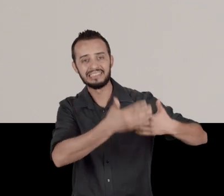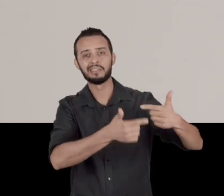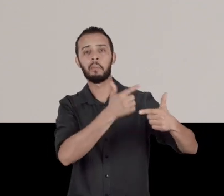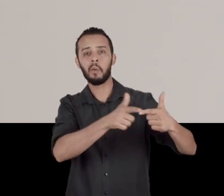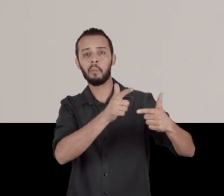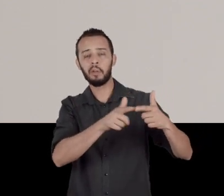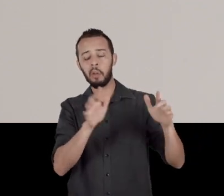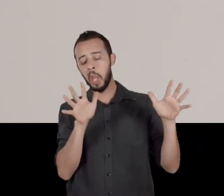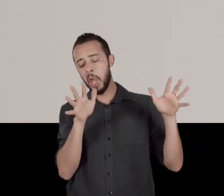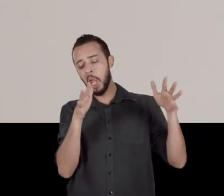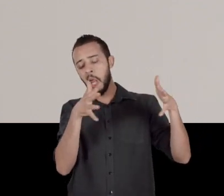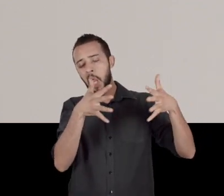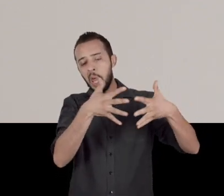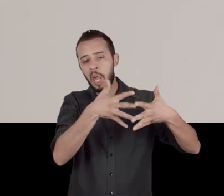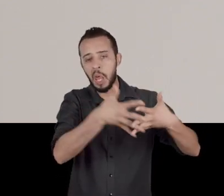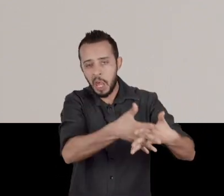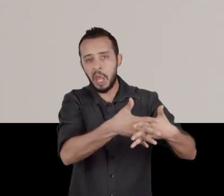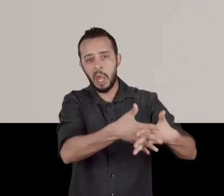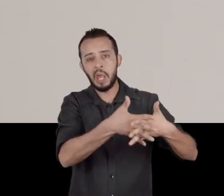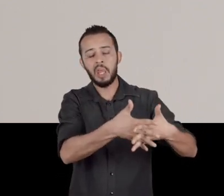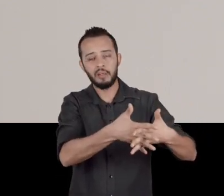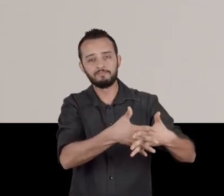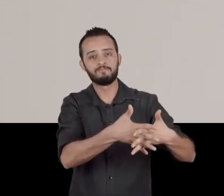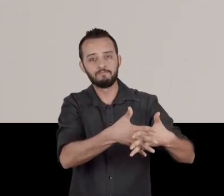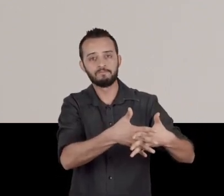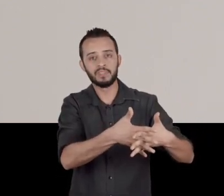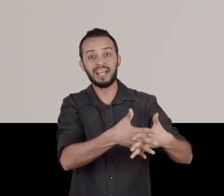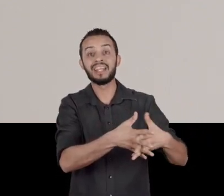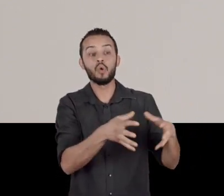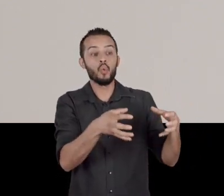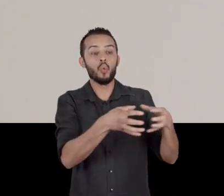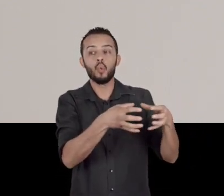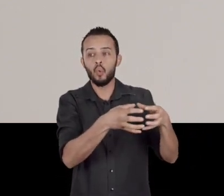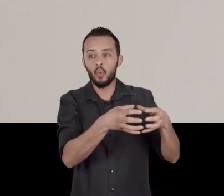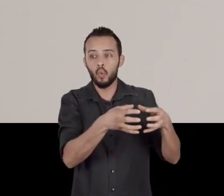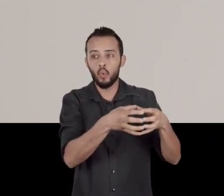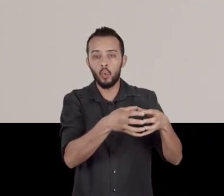are introduced into that given geographical space.